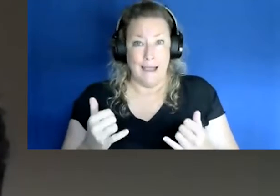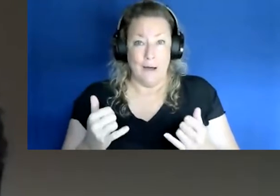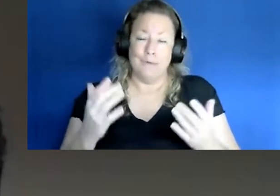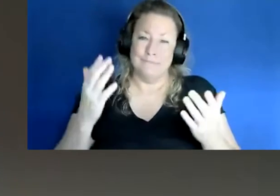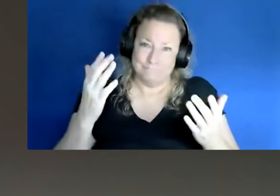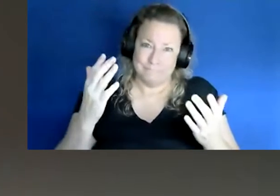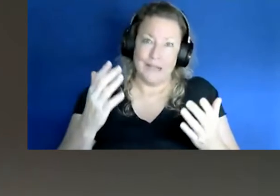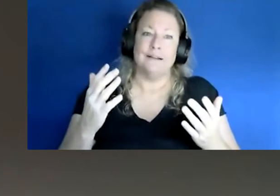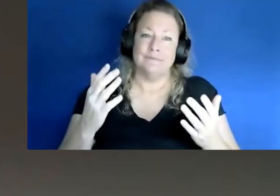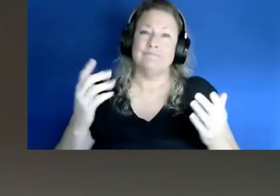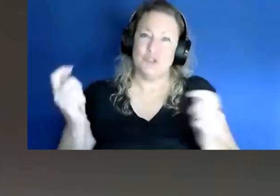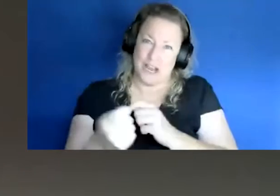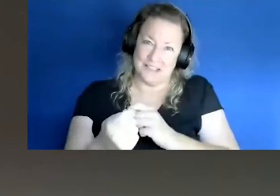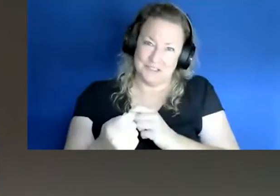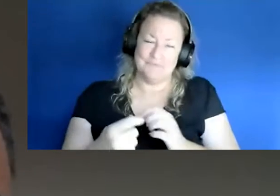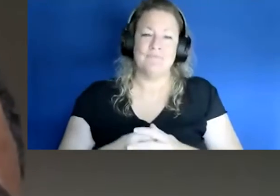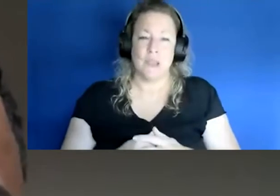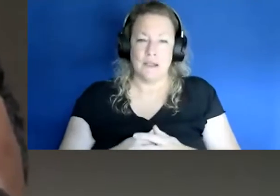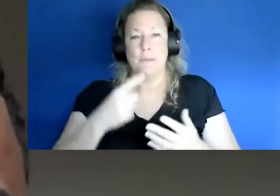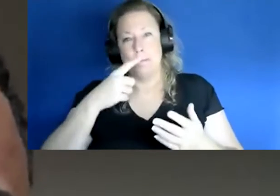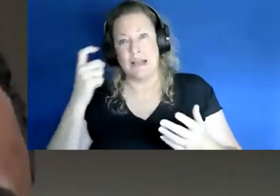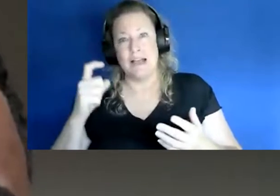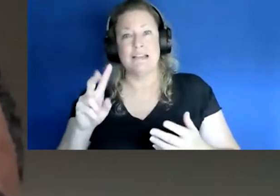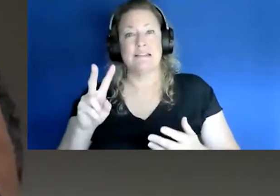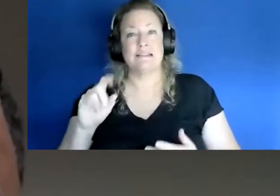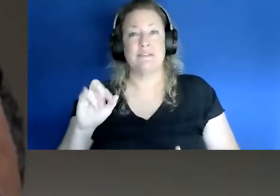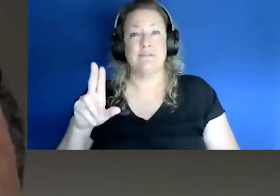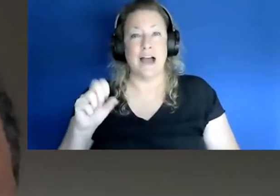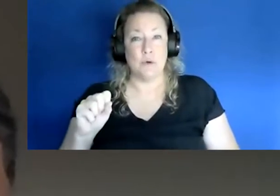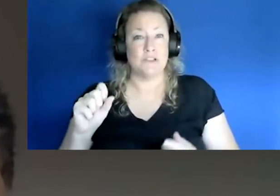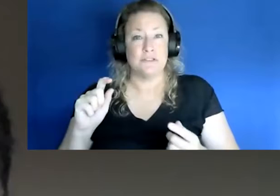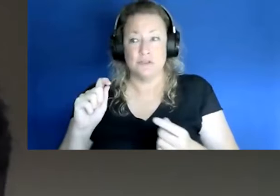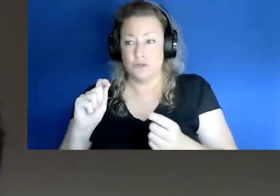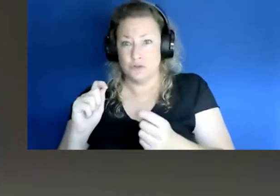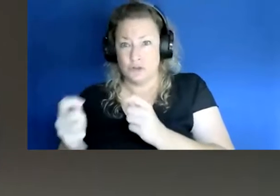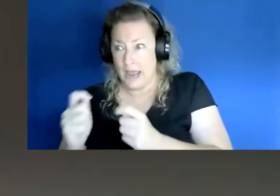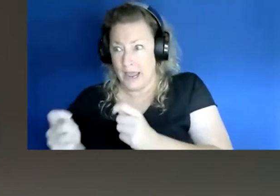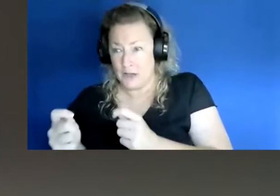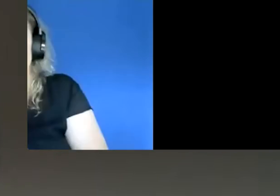that has all changed. So because the viruses has changed and we also need to change our behaviors.